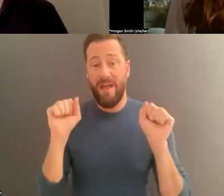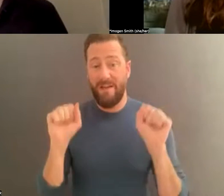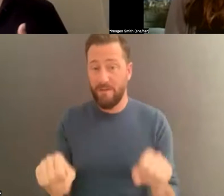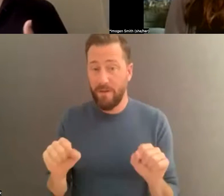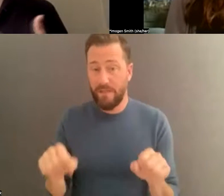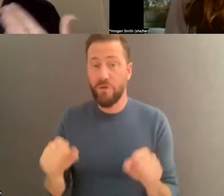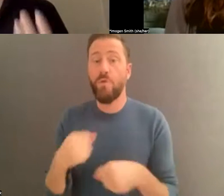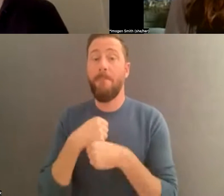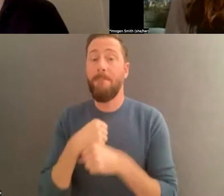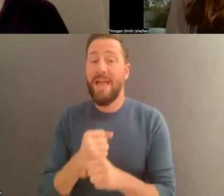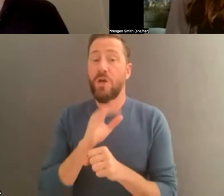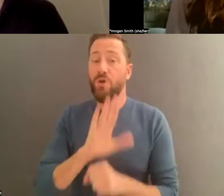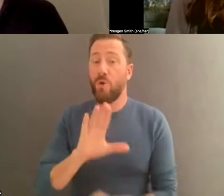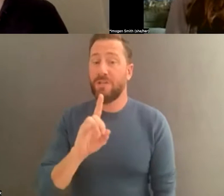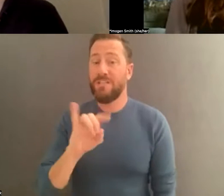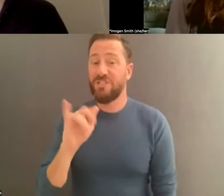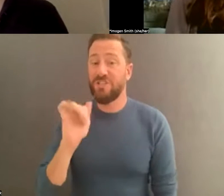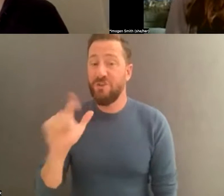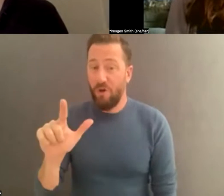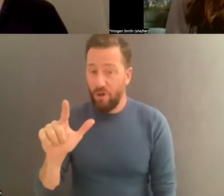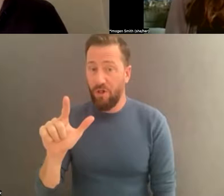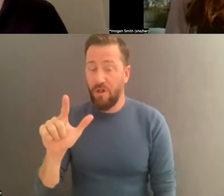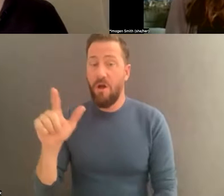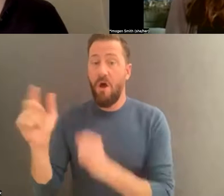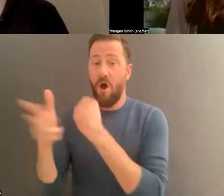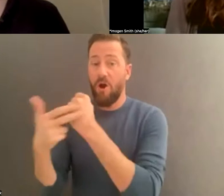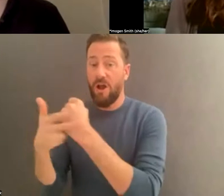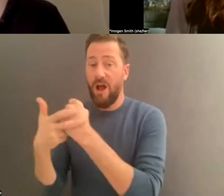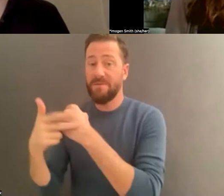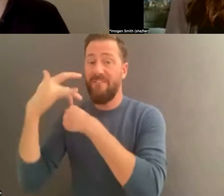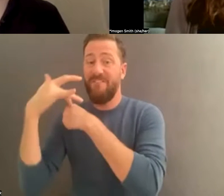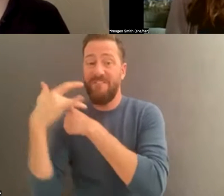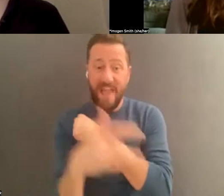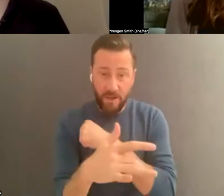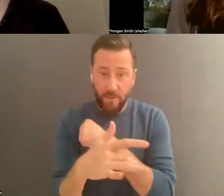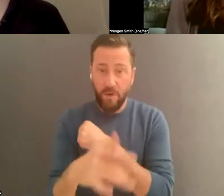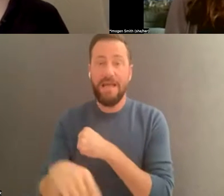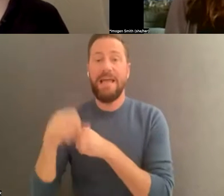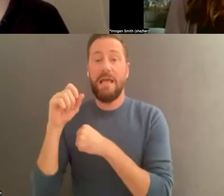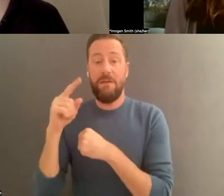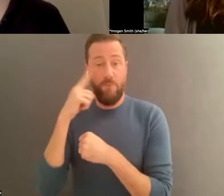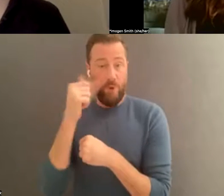either through your own means or potentially if you wanted to donate them sometime in the Stuart future. So